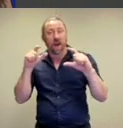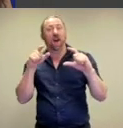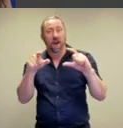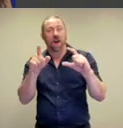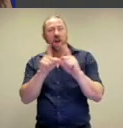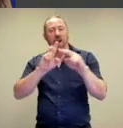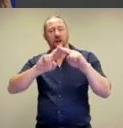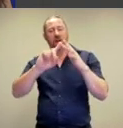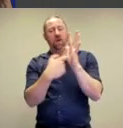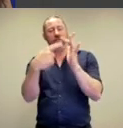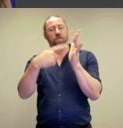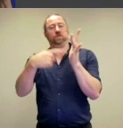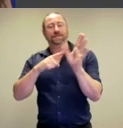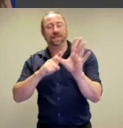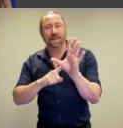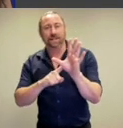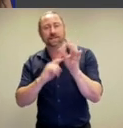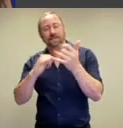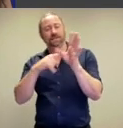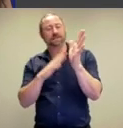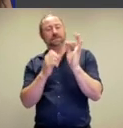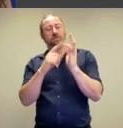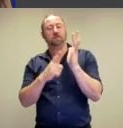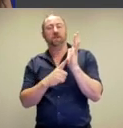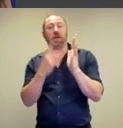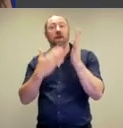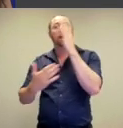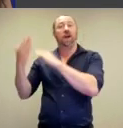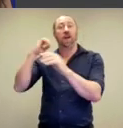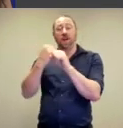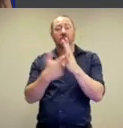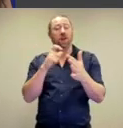used as